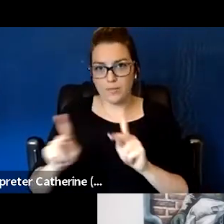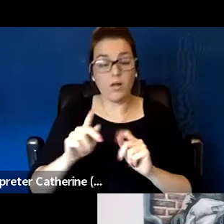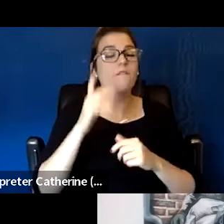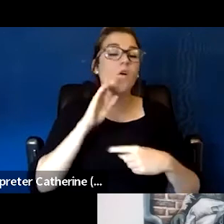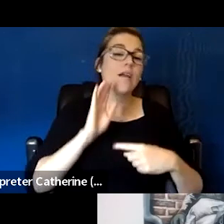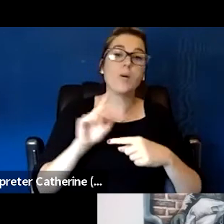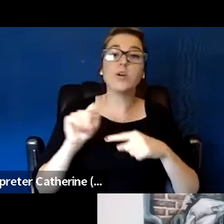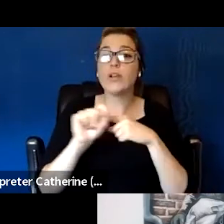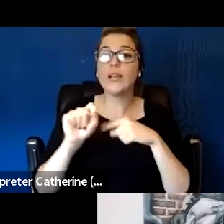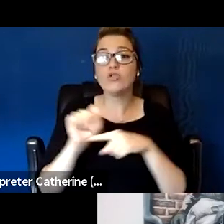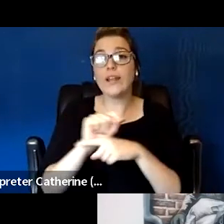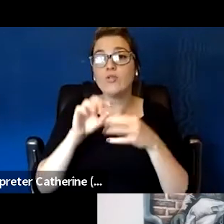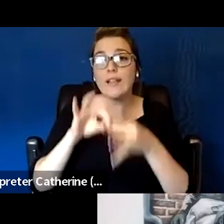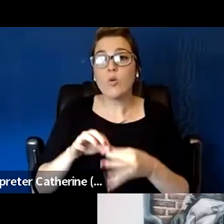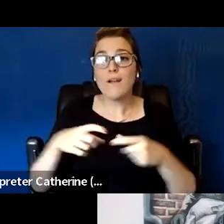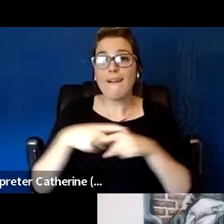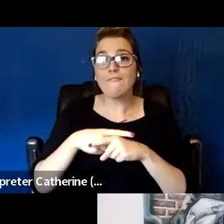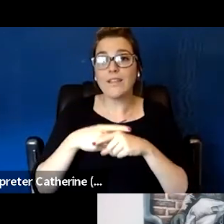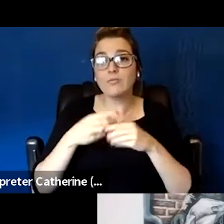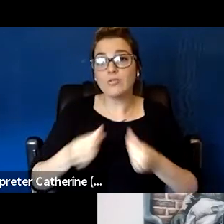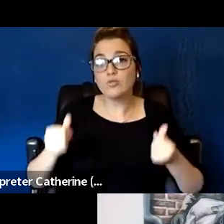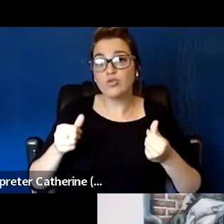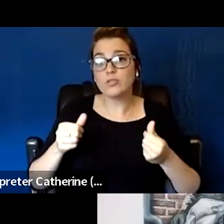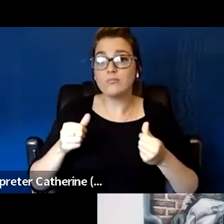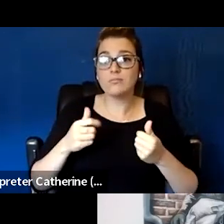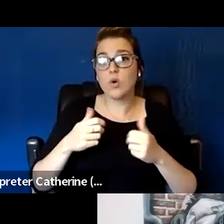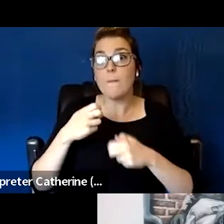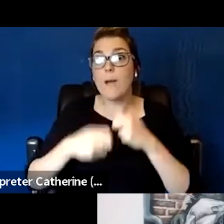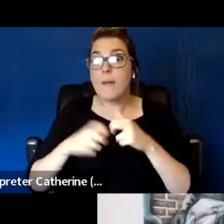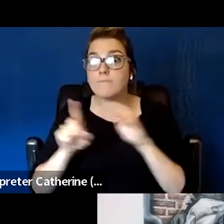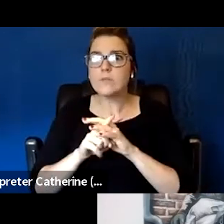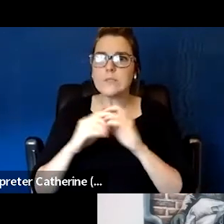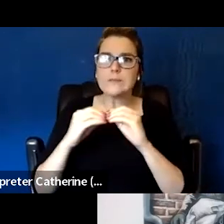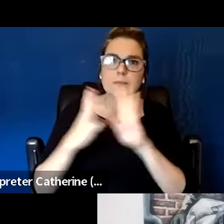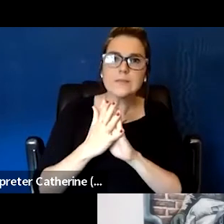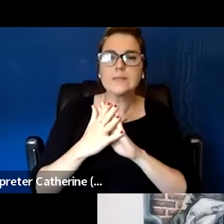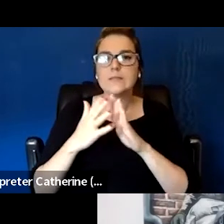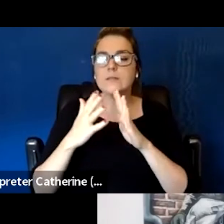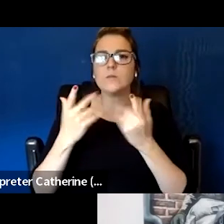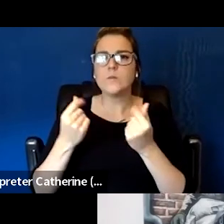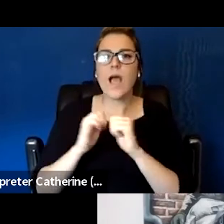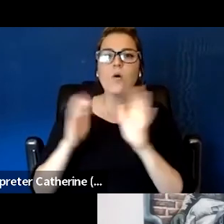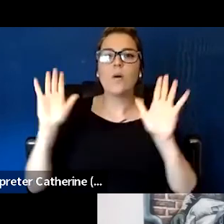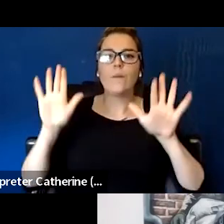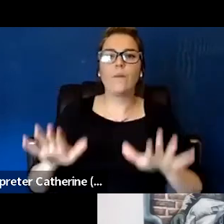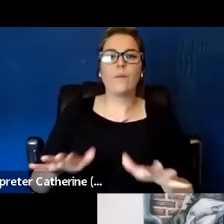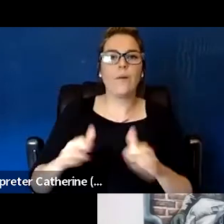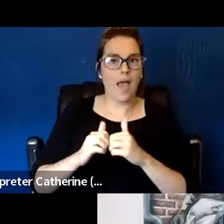or the other really important component to that engagement, which definitely, Rosita's right,